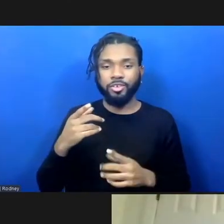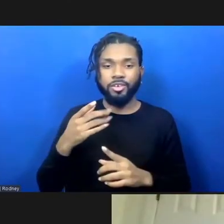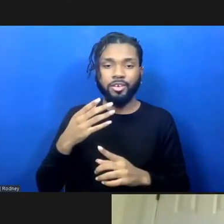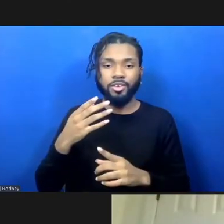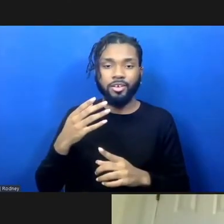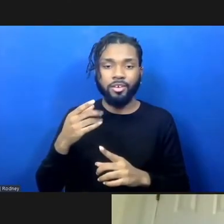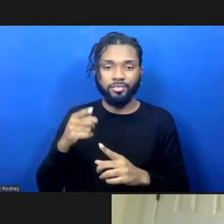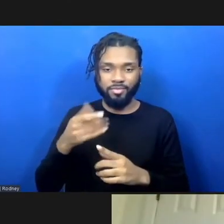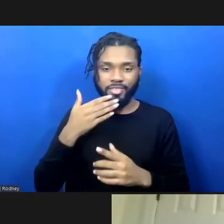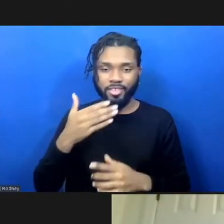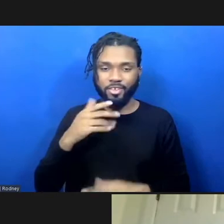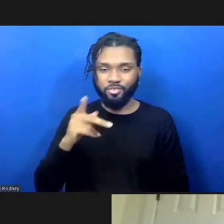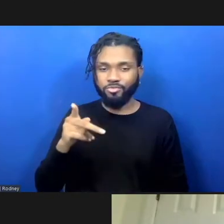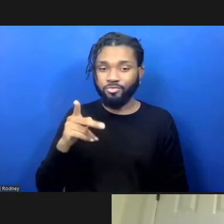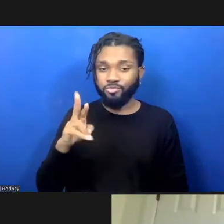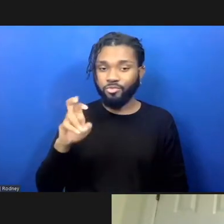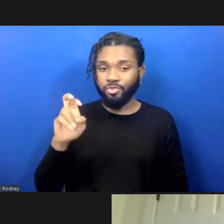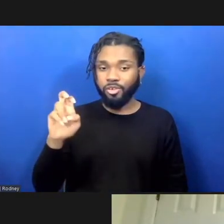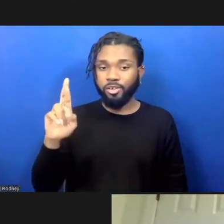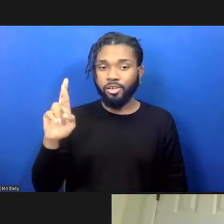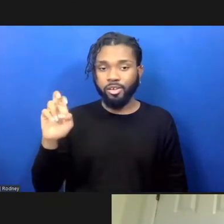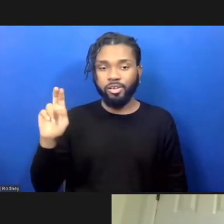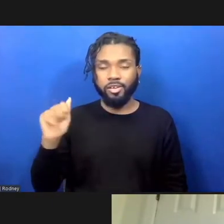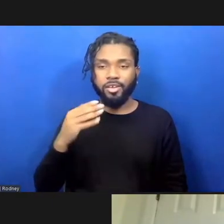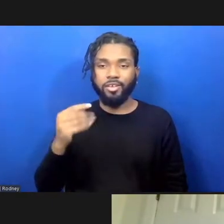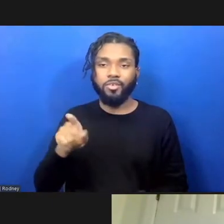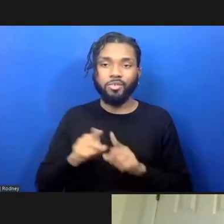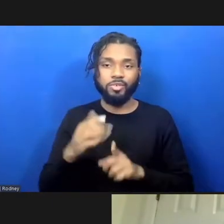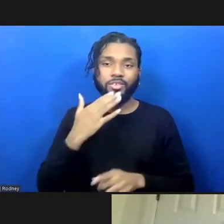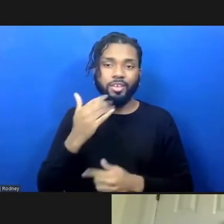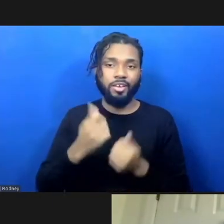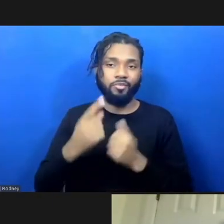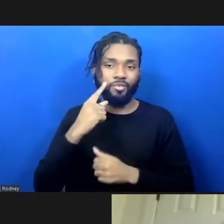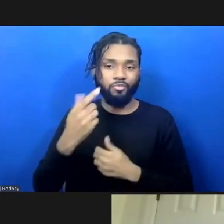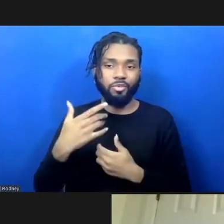Thank you, Prerana, and thanks again in advance to everyone for participating and joining us tonight.